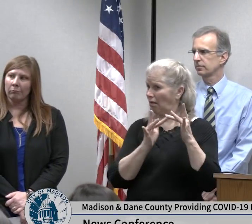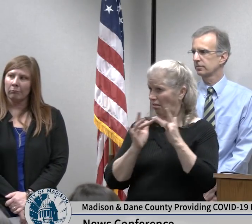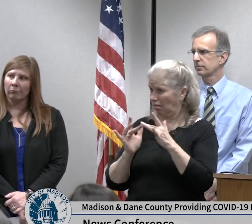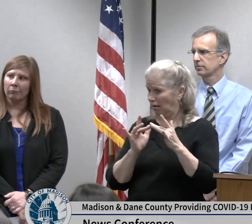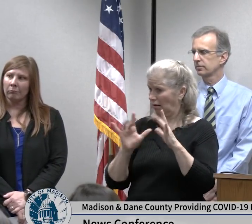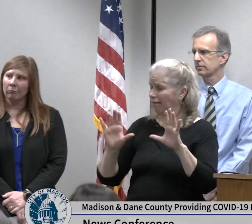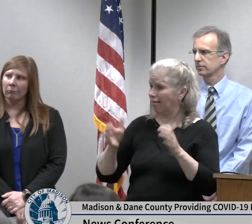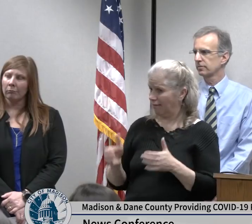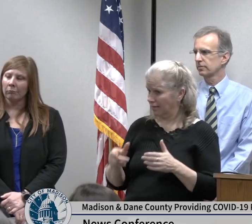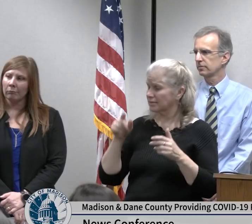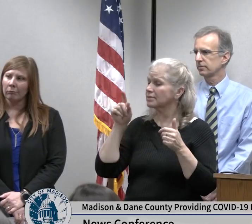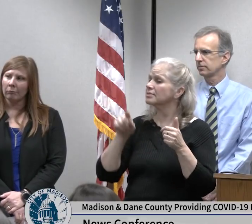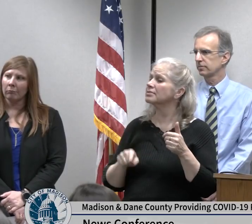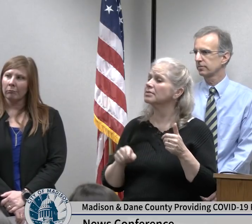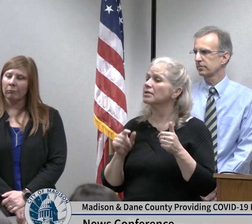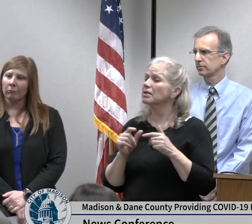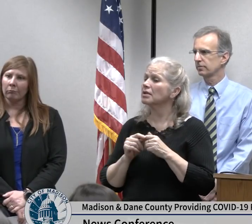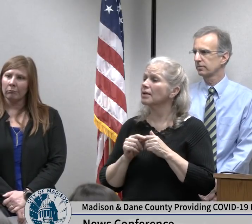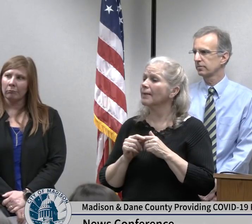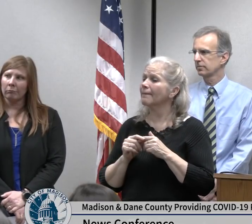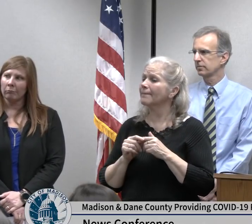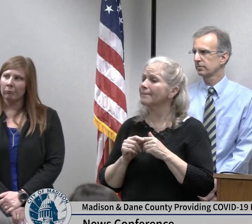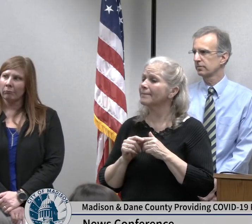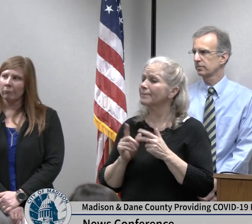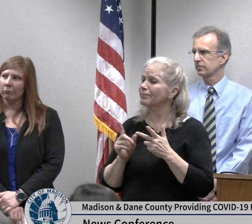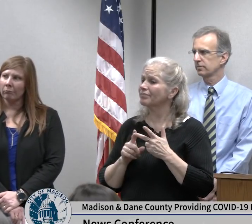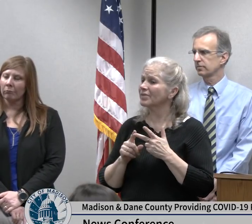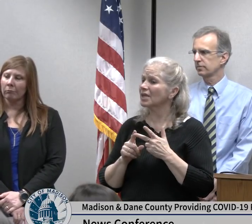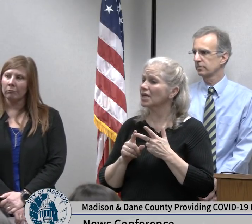coming up with a lot of K through 12 schools and people planning travels